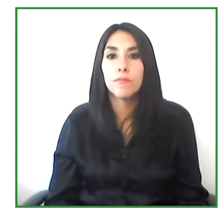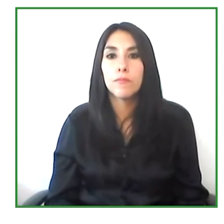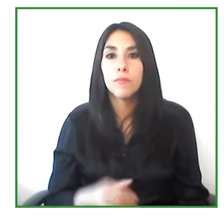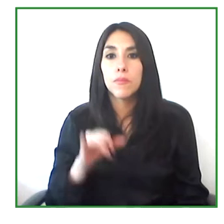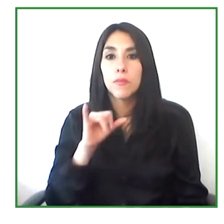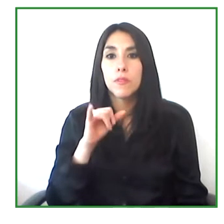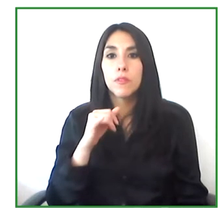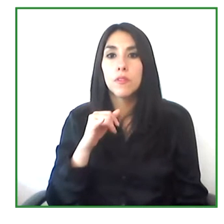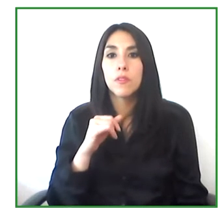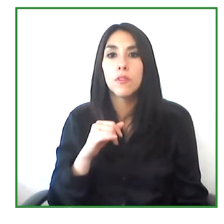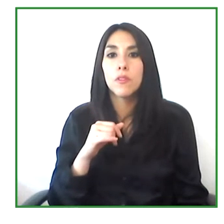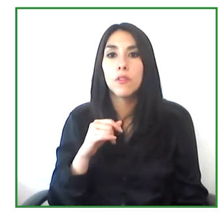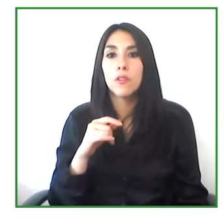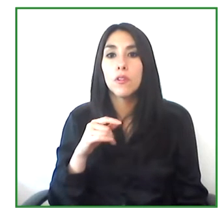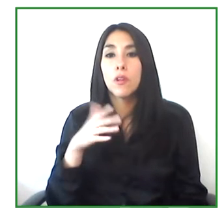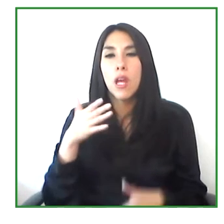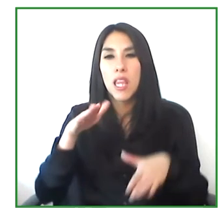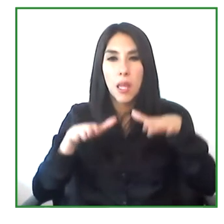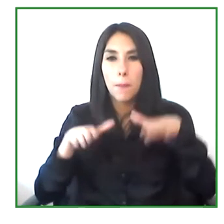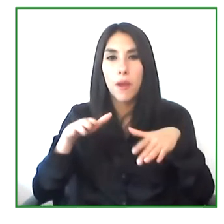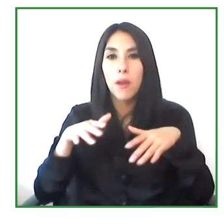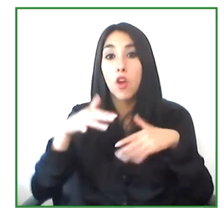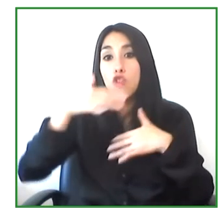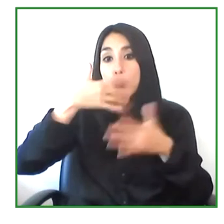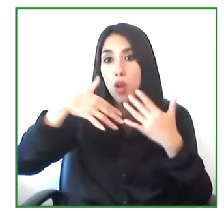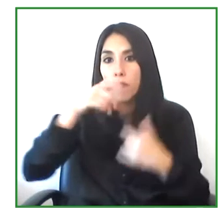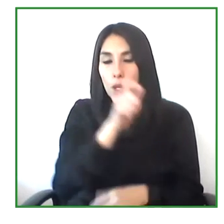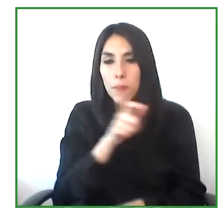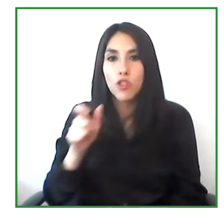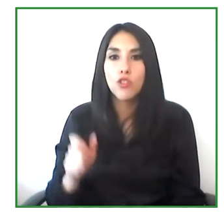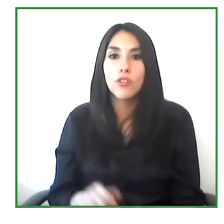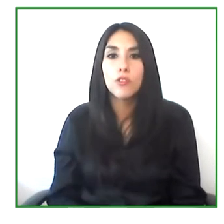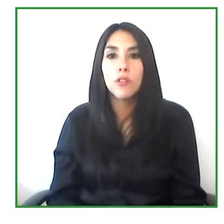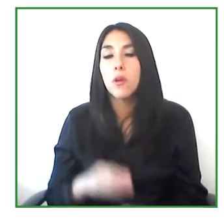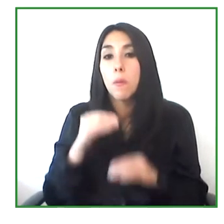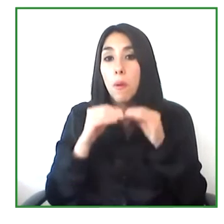to their context of these people and the problems they face.